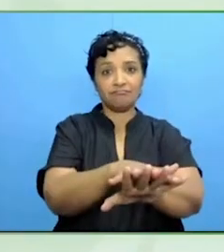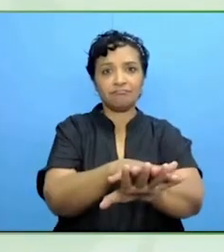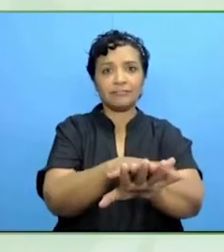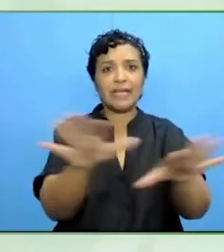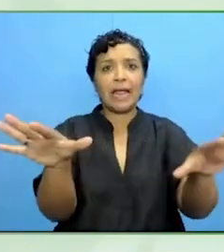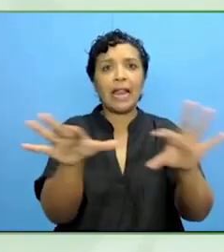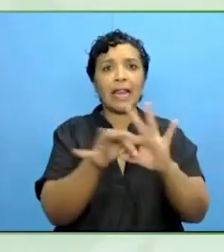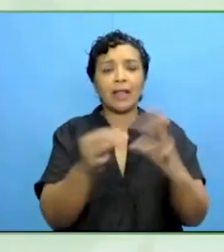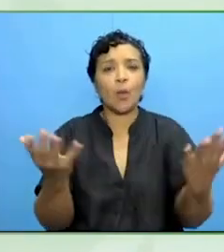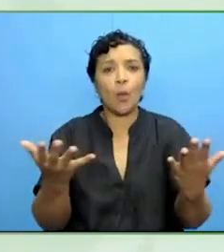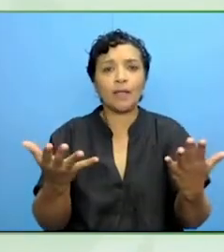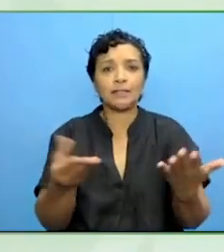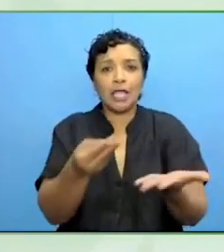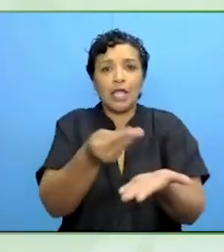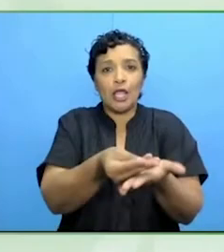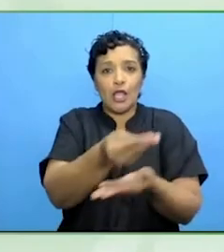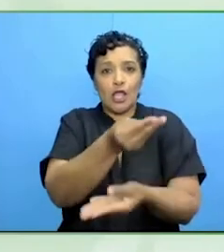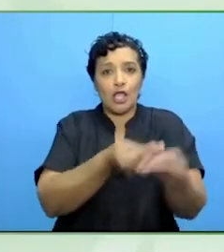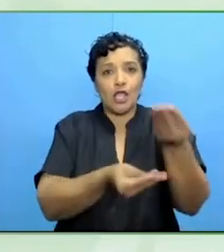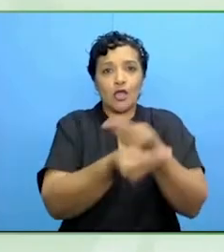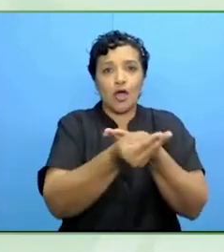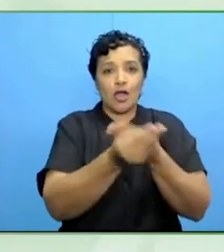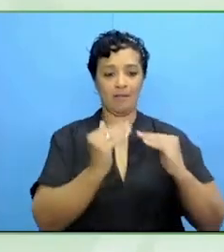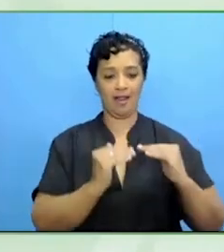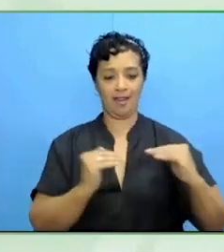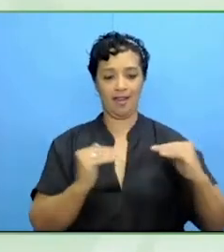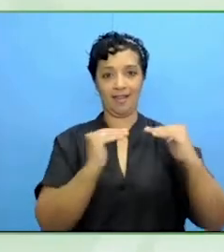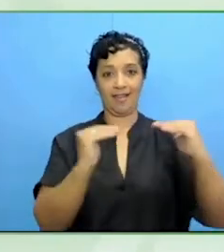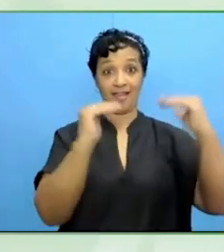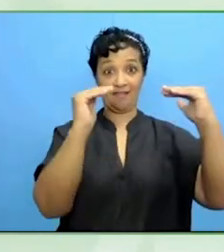We know that disability and poverty are interlinked.